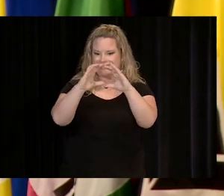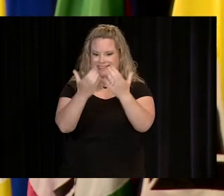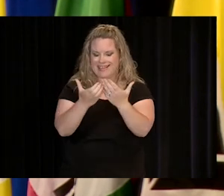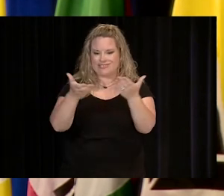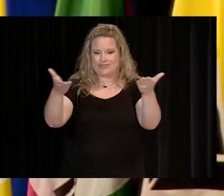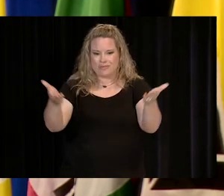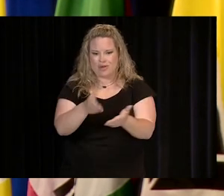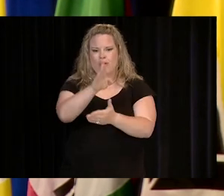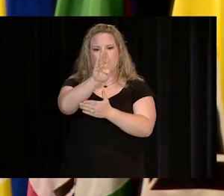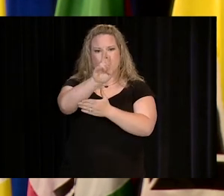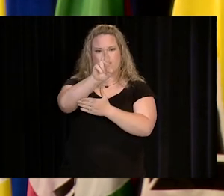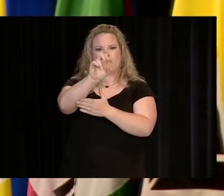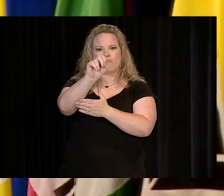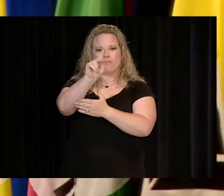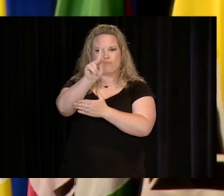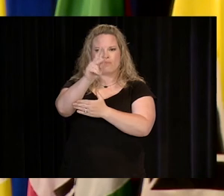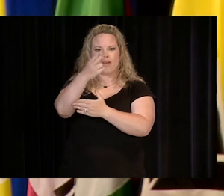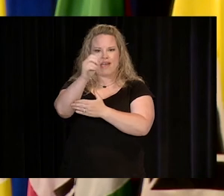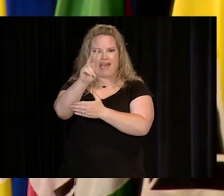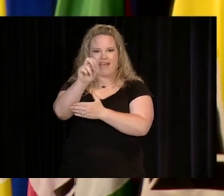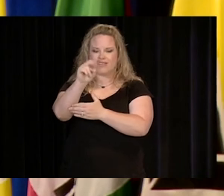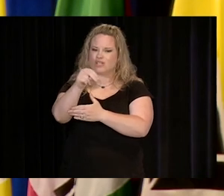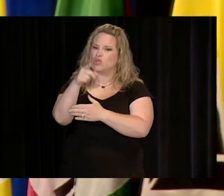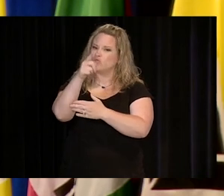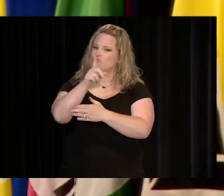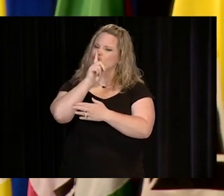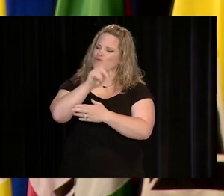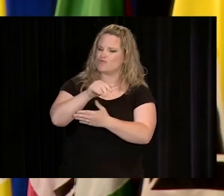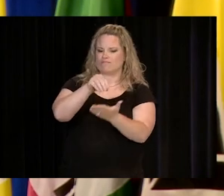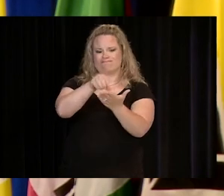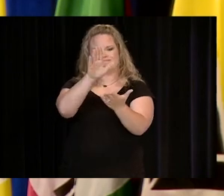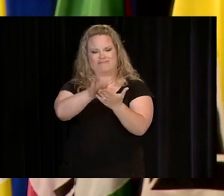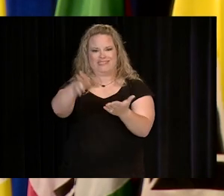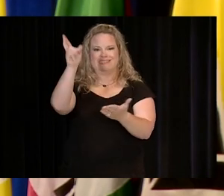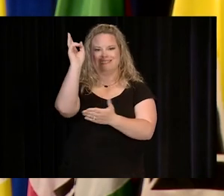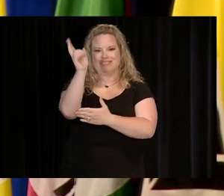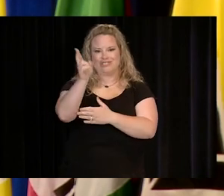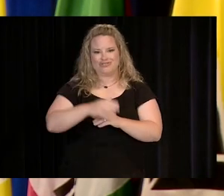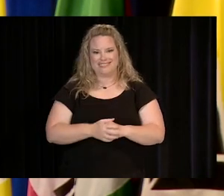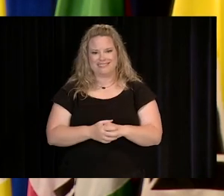YOU ARE THE FINAL GRADUATING CLASS FROM BROOKHAVEN, SO YOU ARE TRULY MAKING HISTORY!